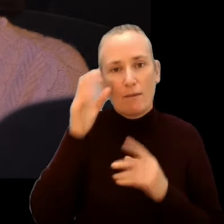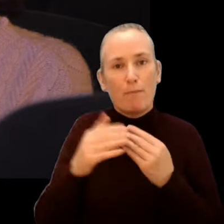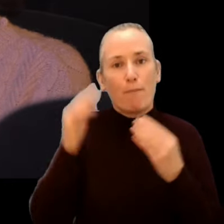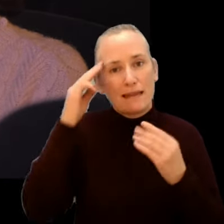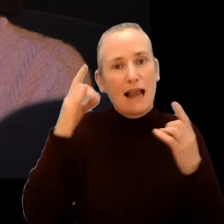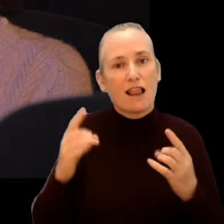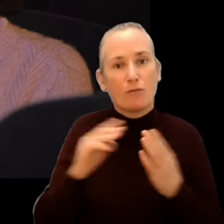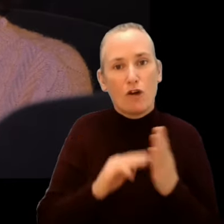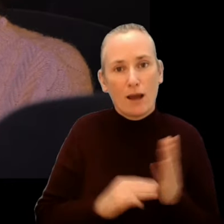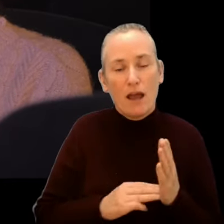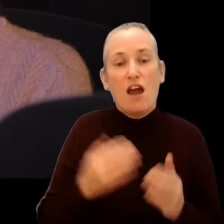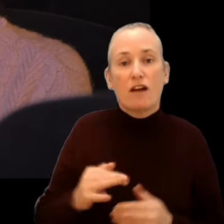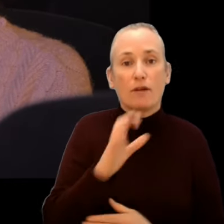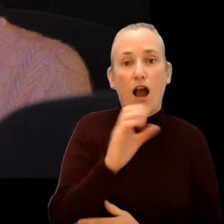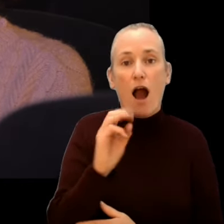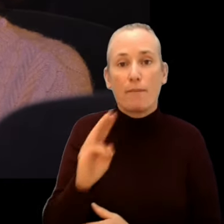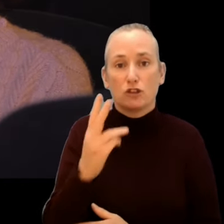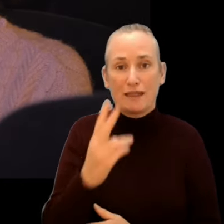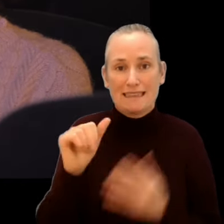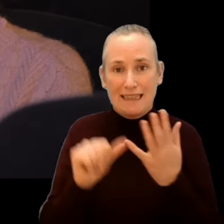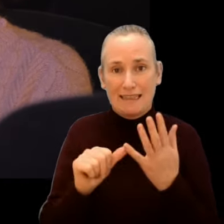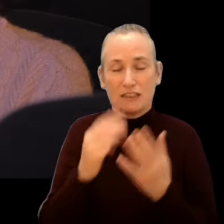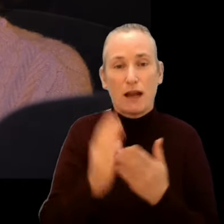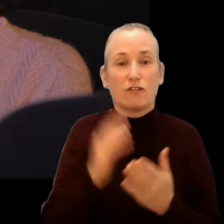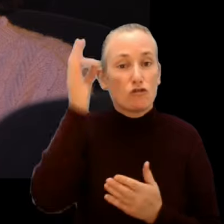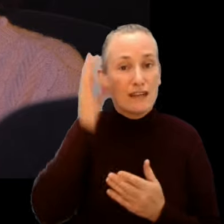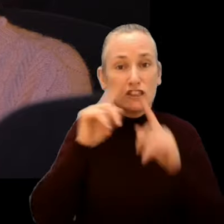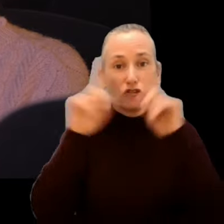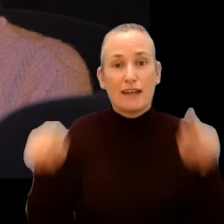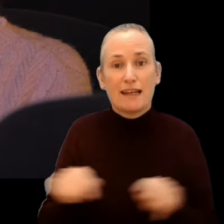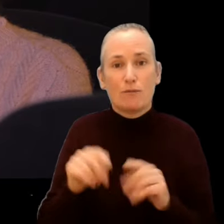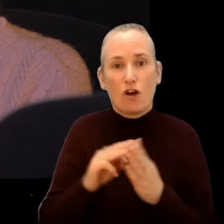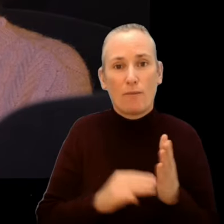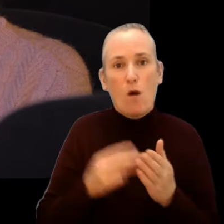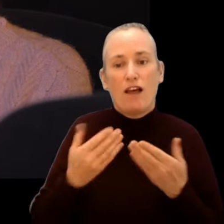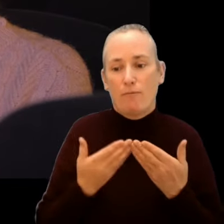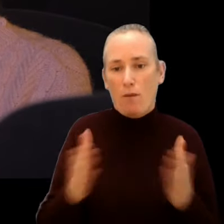Direct from COP26, as part of our Green Screen programme, we’ll be hosting a public panel event for